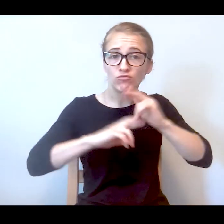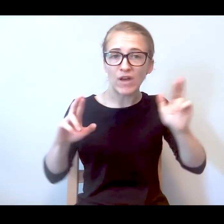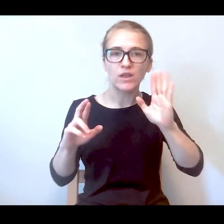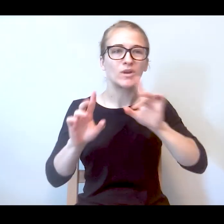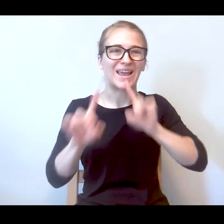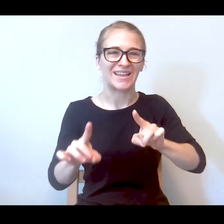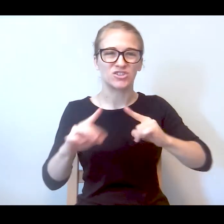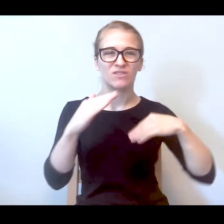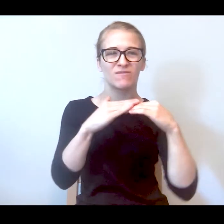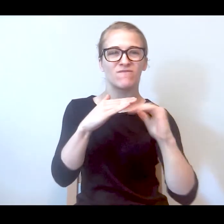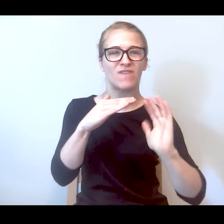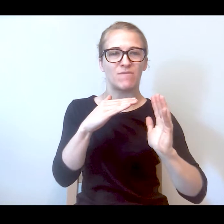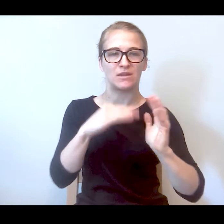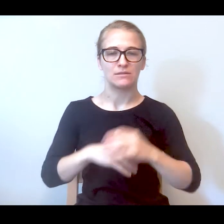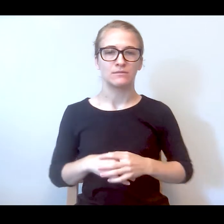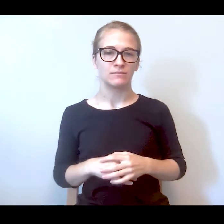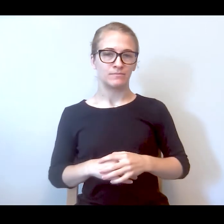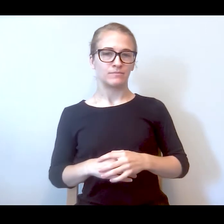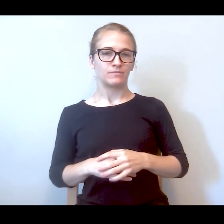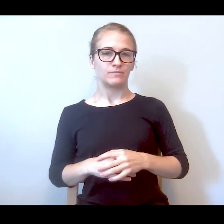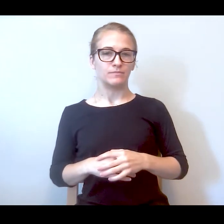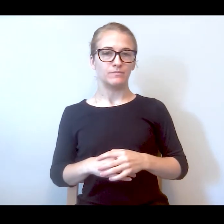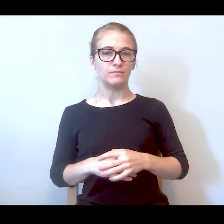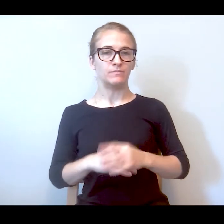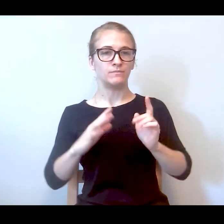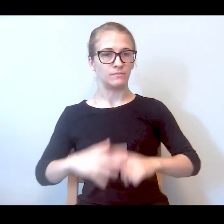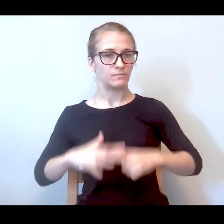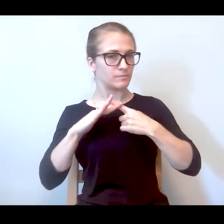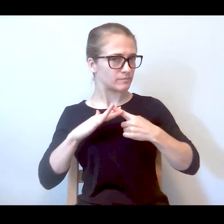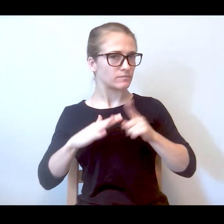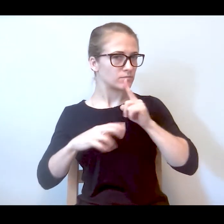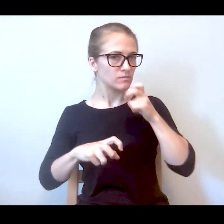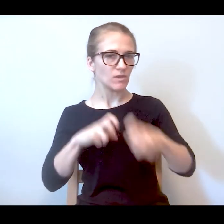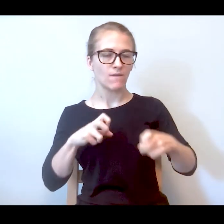In the beginning, it was very difficult to get people to trust that this was going to be a good